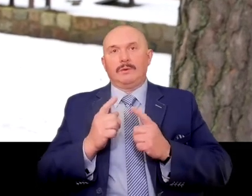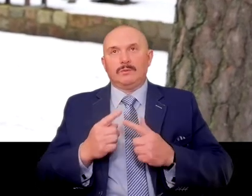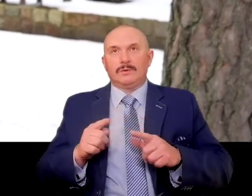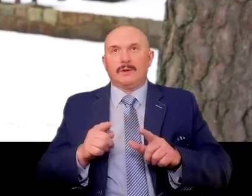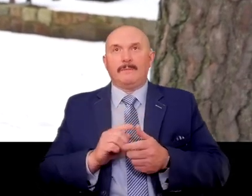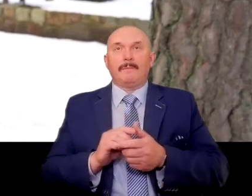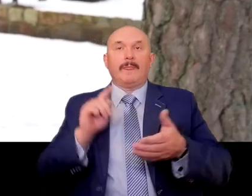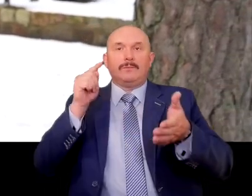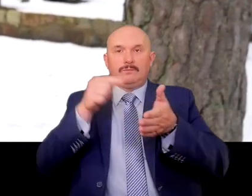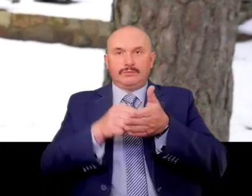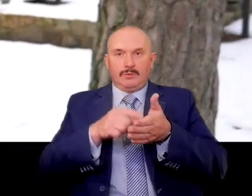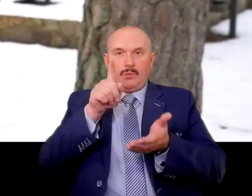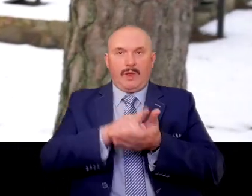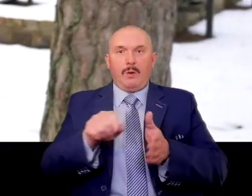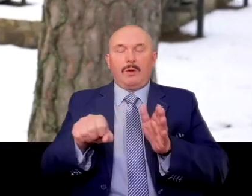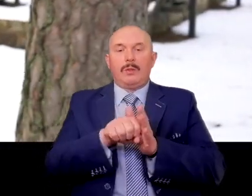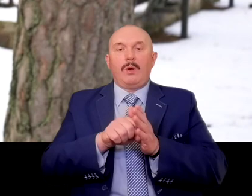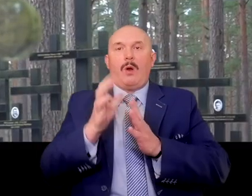We arrived to the forest of Piaśnica.